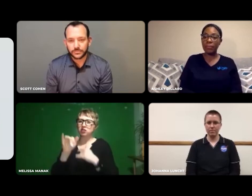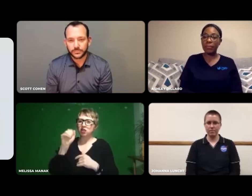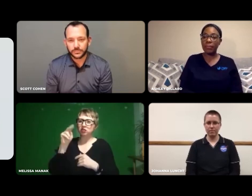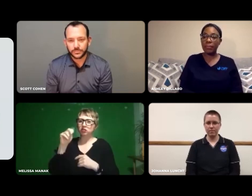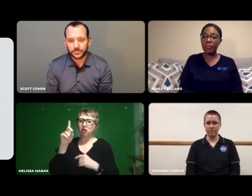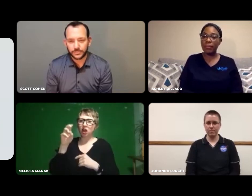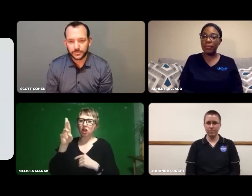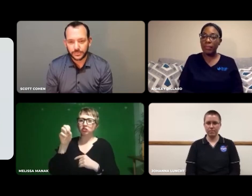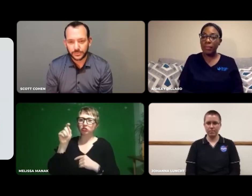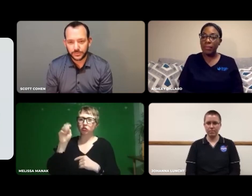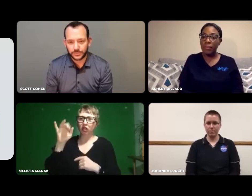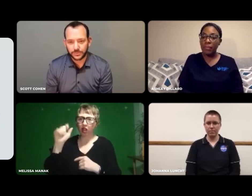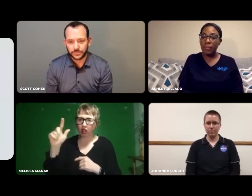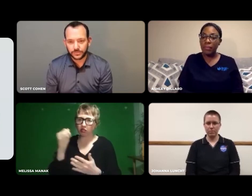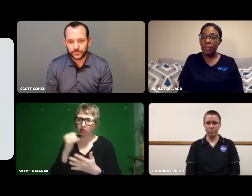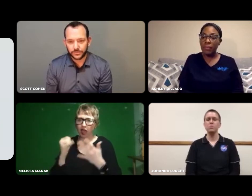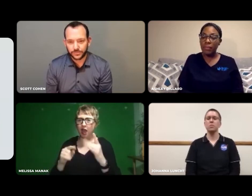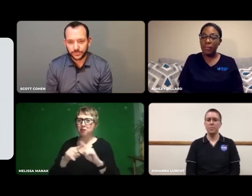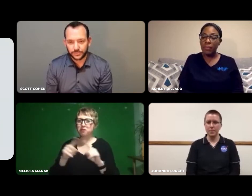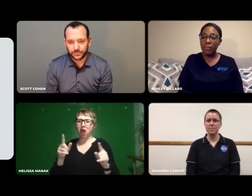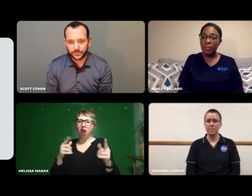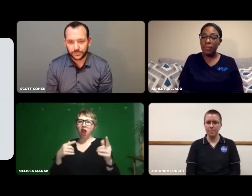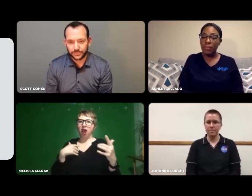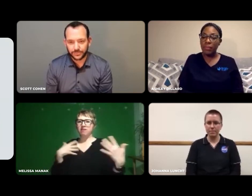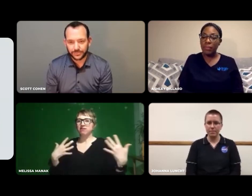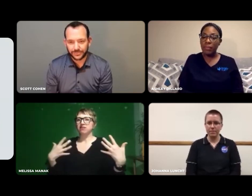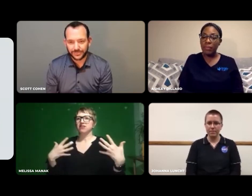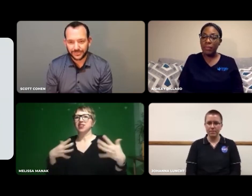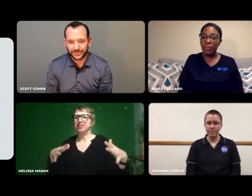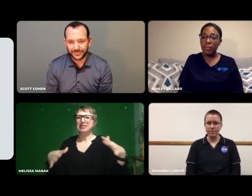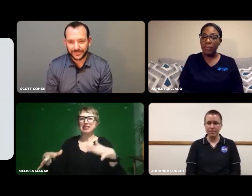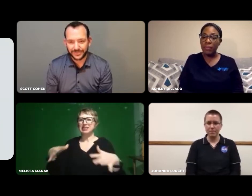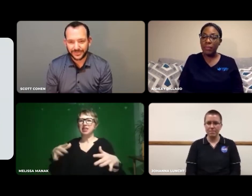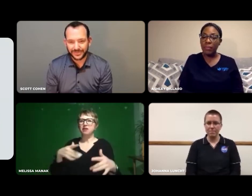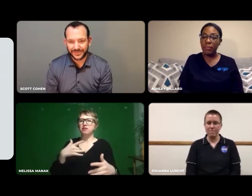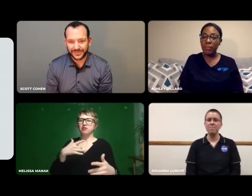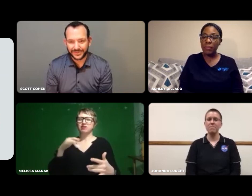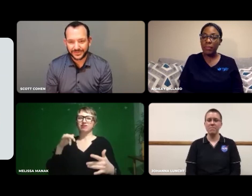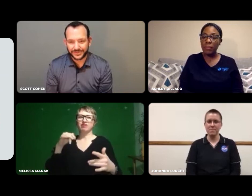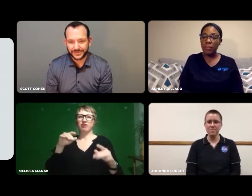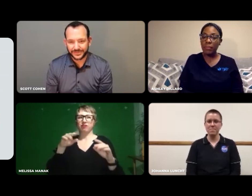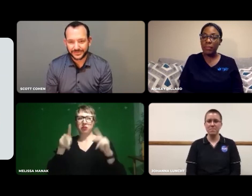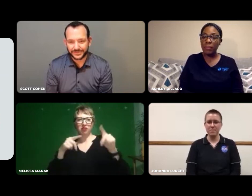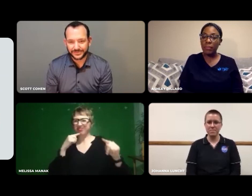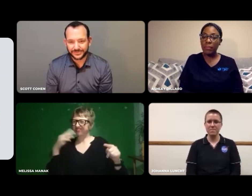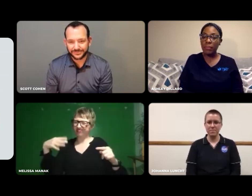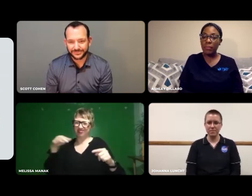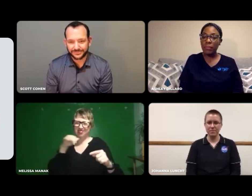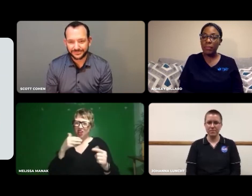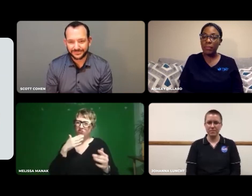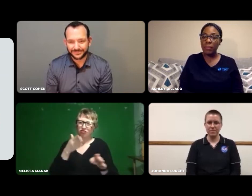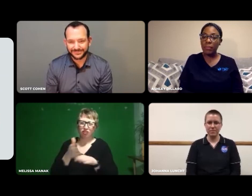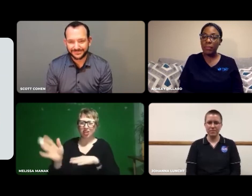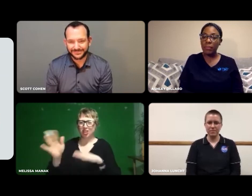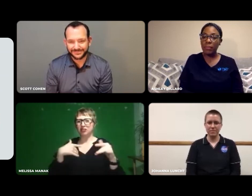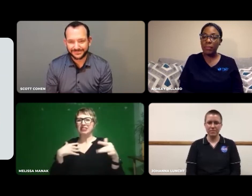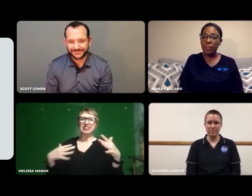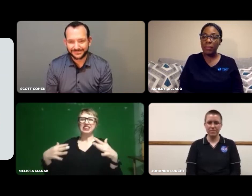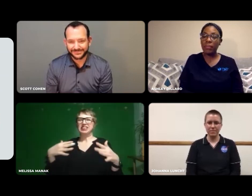I wanted to go into industrial design. I was nervous about it. People said it wasn't a good career.